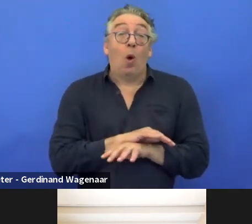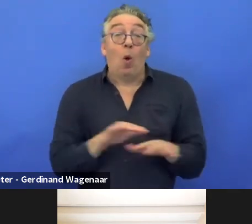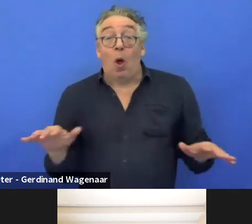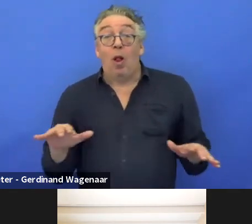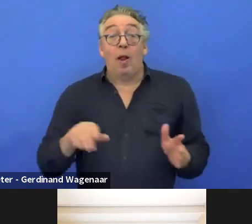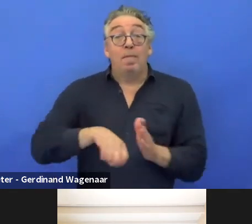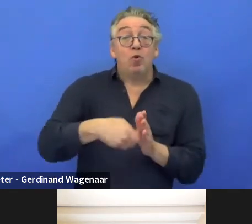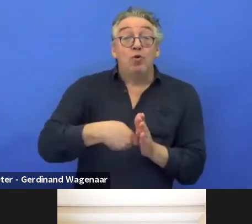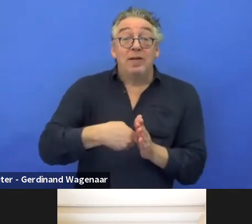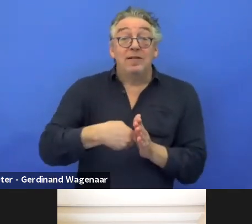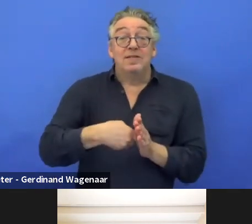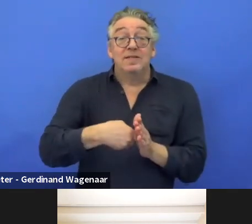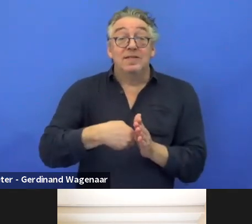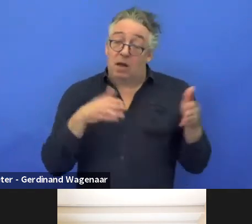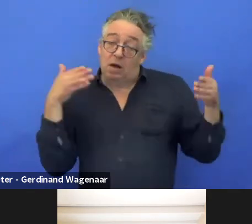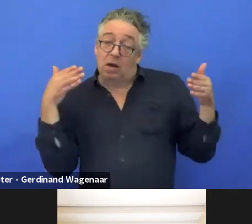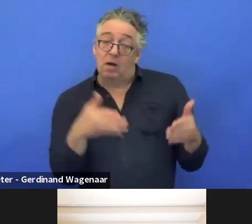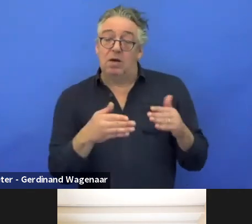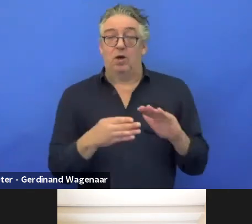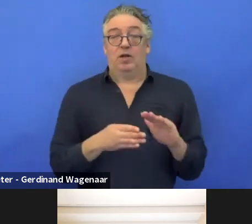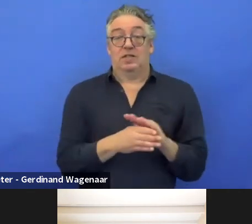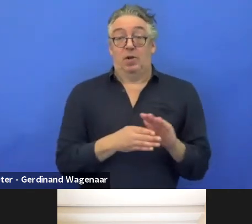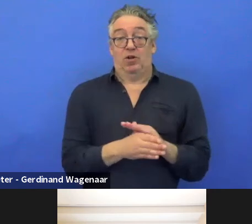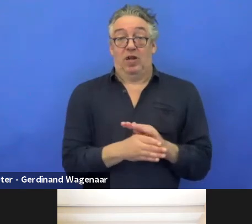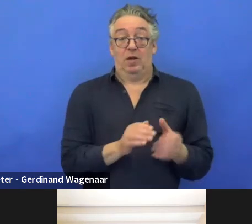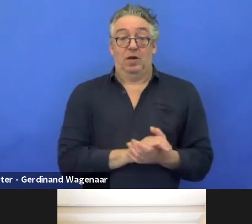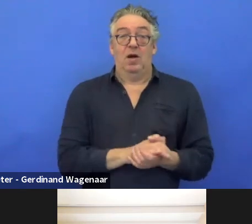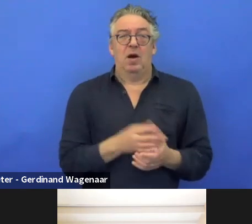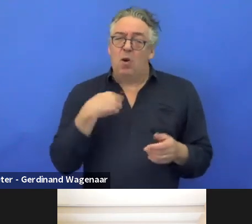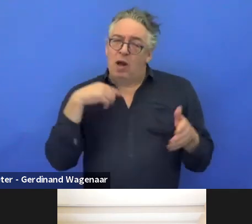and we're specialised in intellectual accessibility.